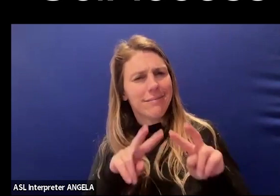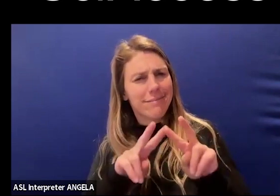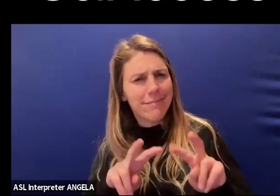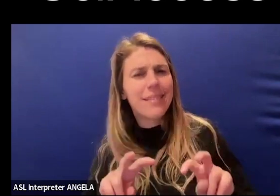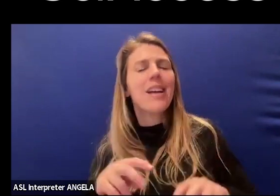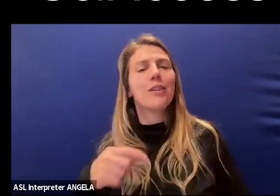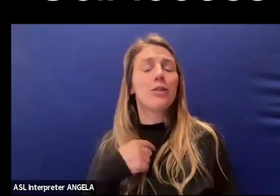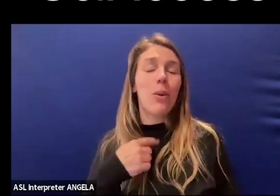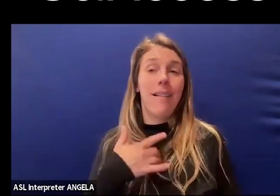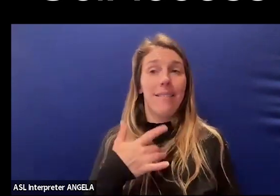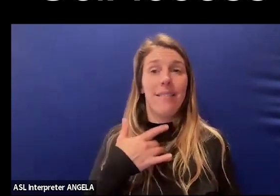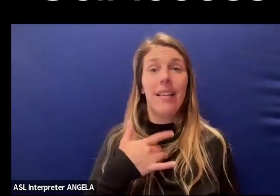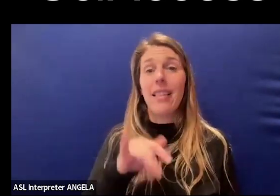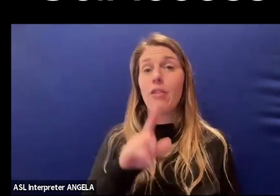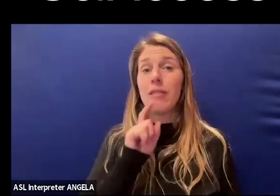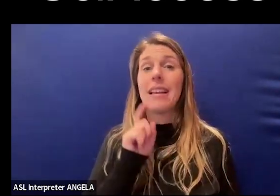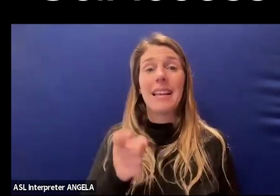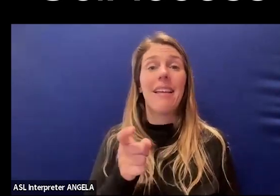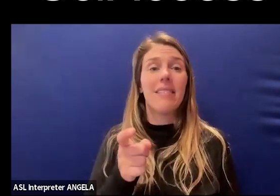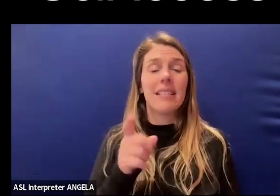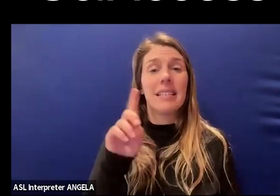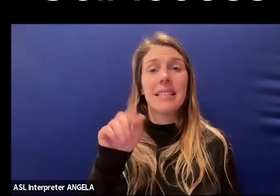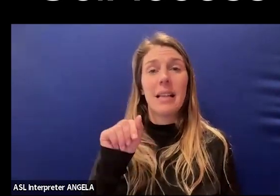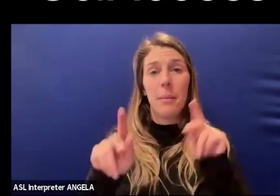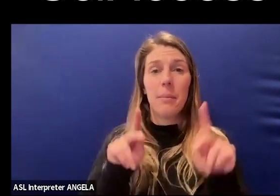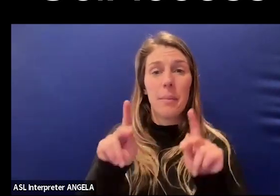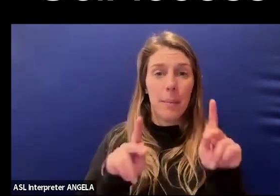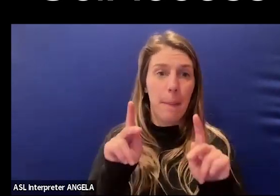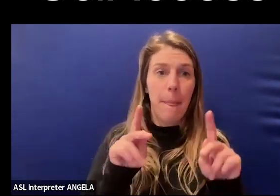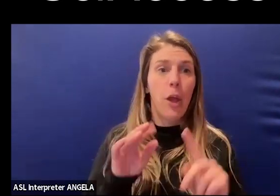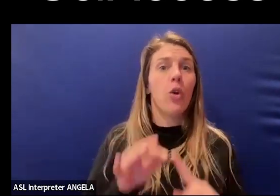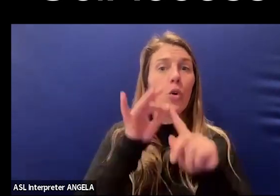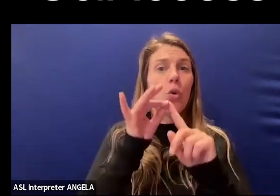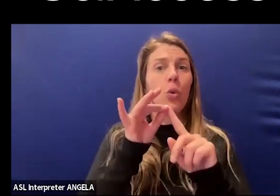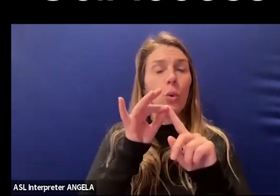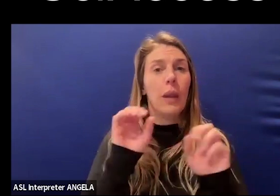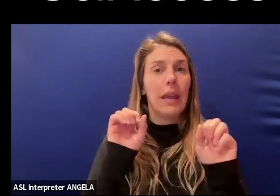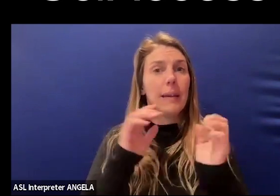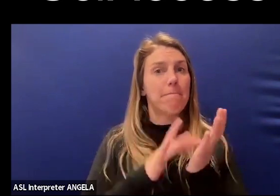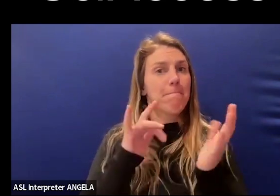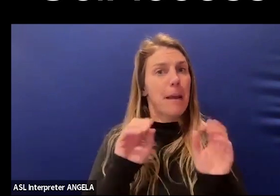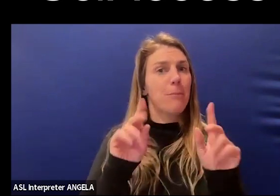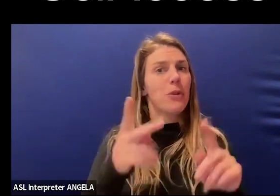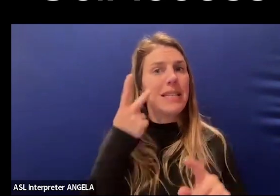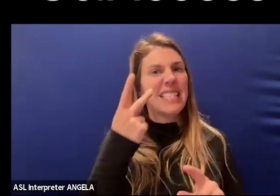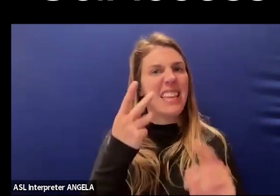I believe that actually gives disabled people unique affordances to see the mathematics,